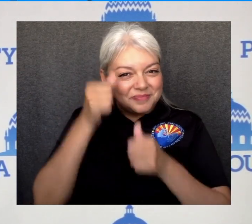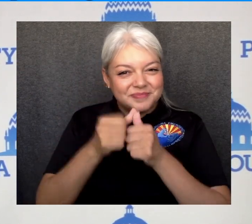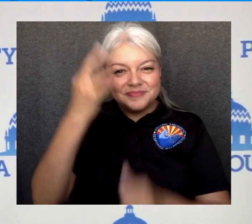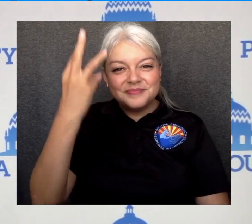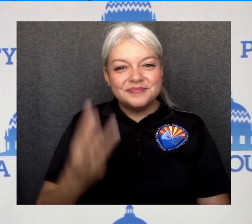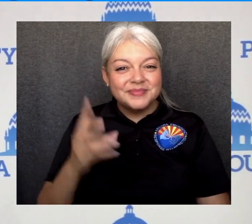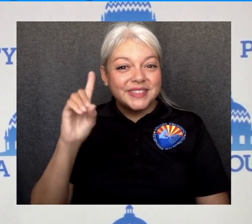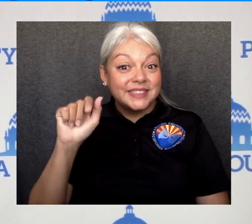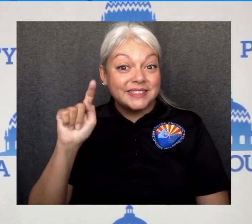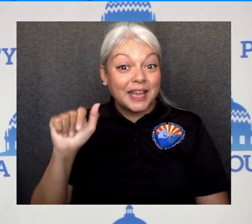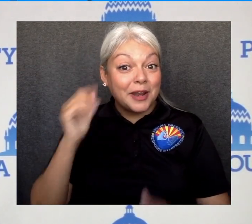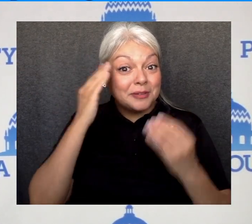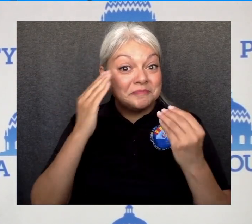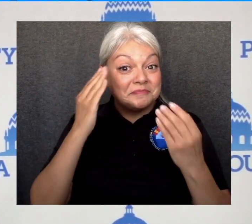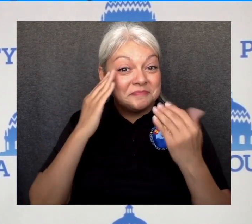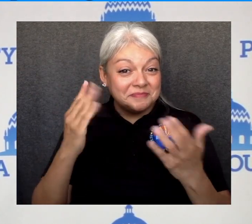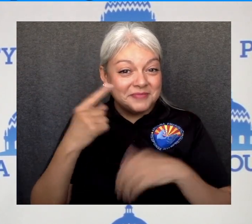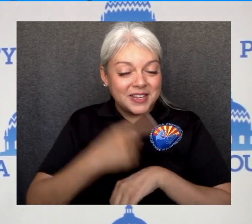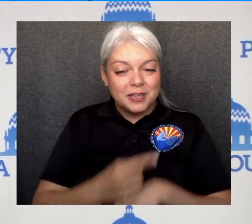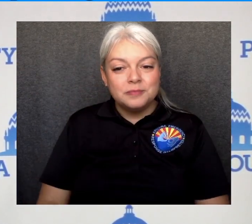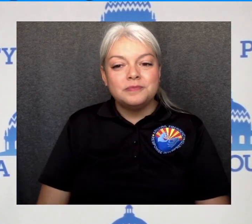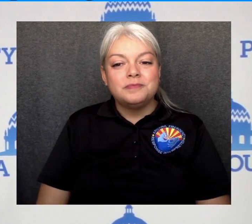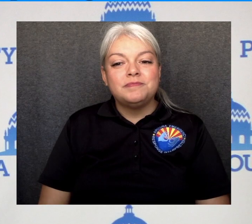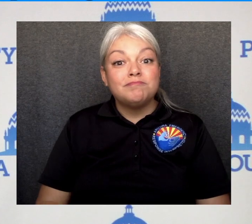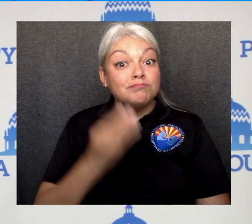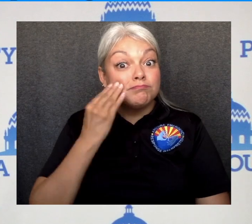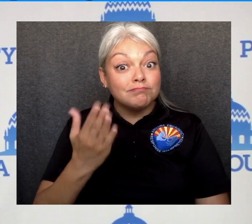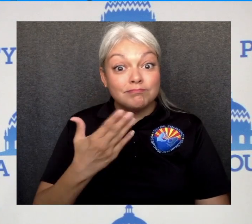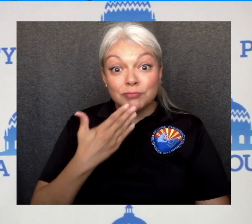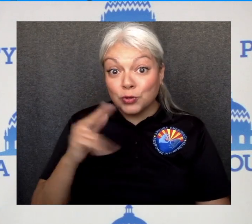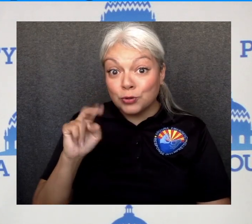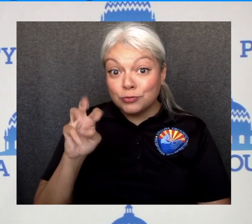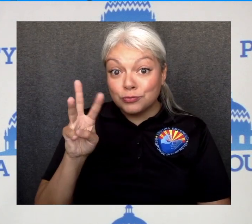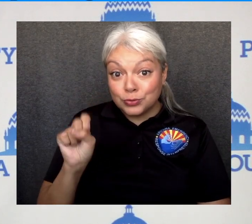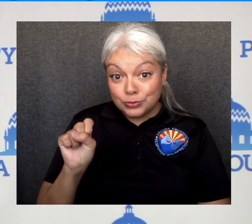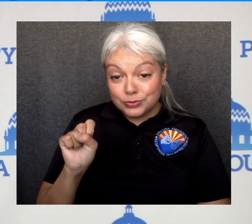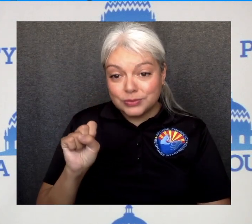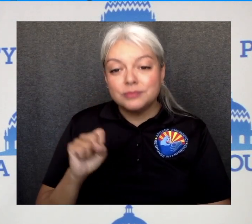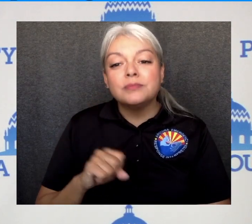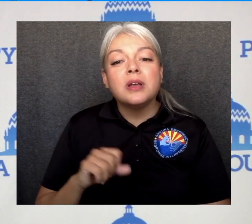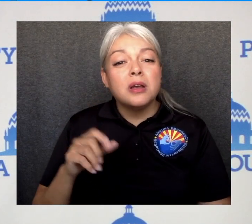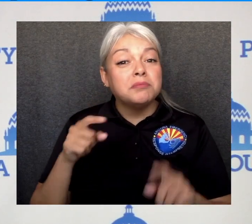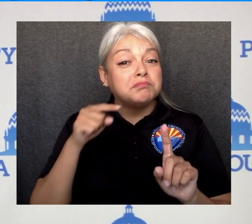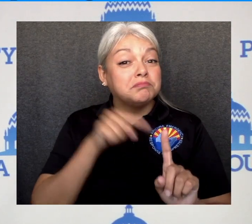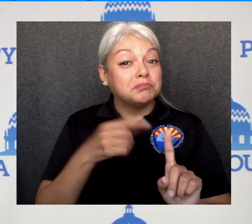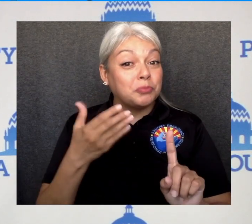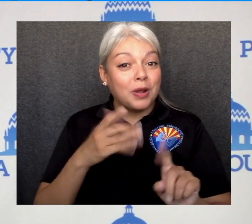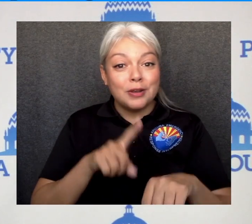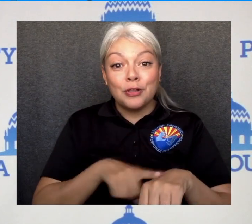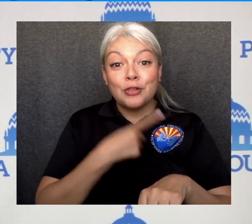Today I want to bring you a good news story about data. We’re going to talk specifically about long-term care in the county.